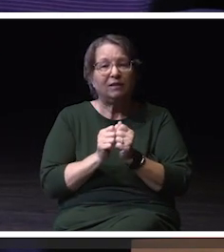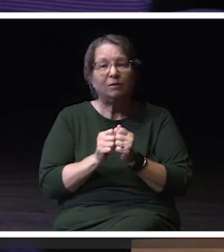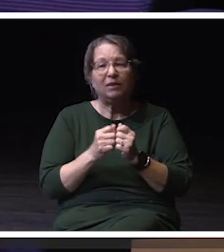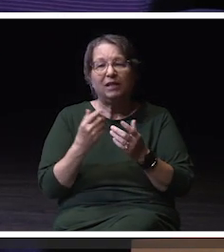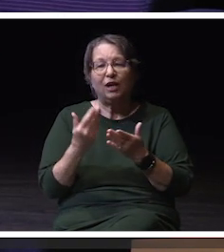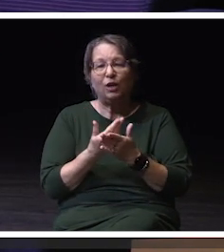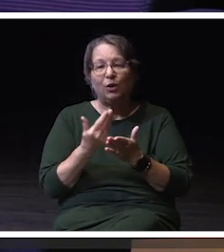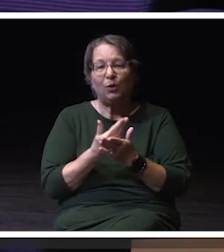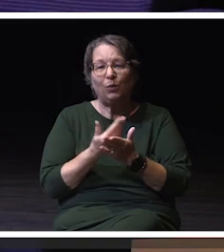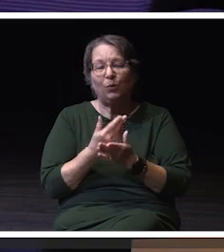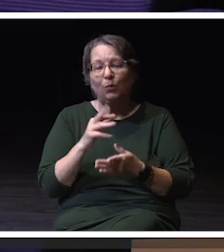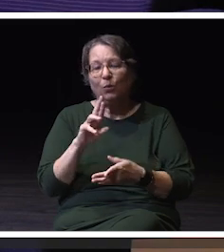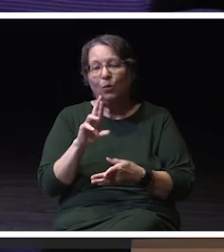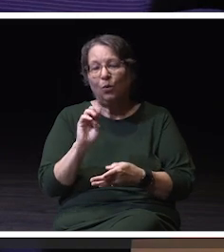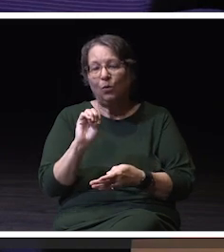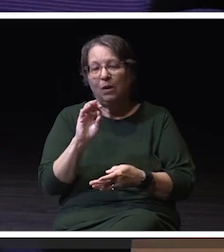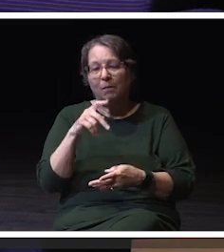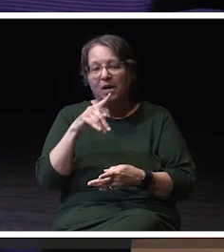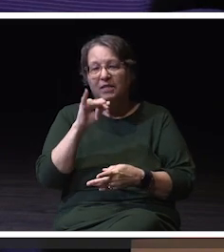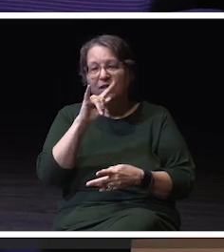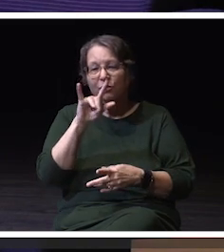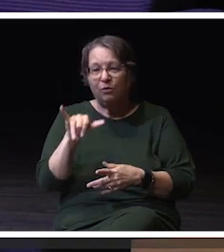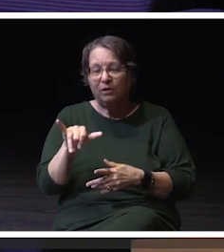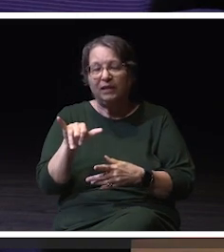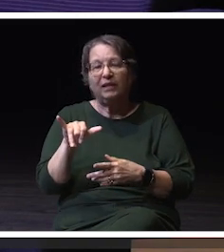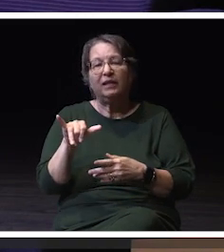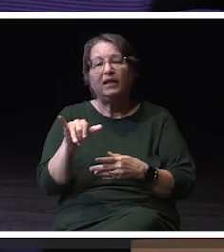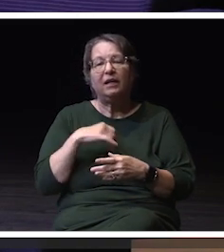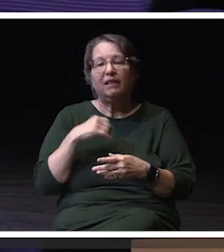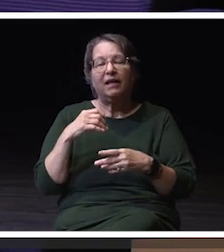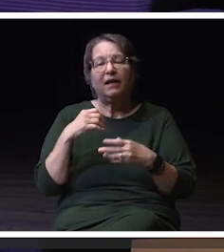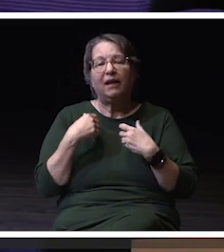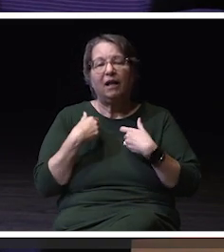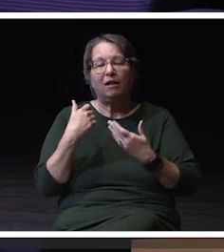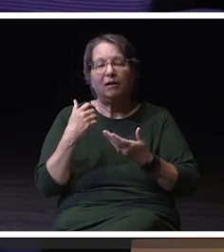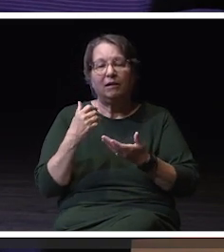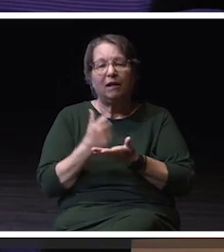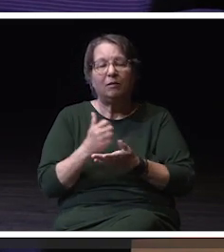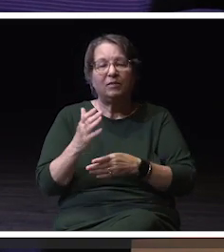which we are using to help us, share, but also just get a bird's eye view